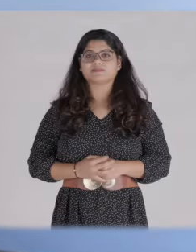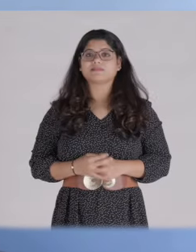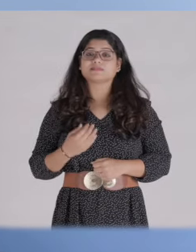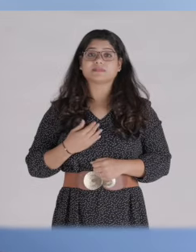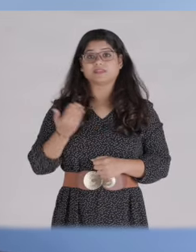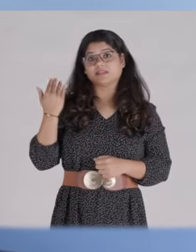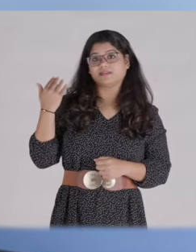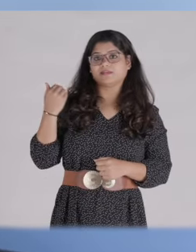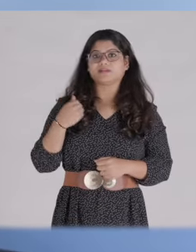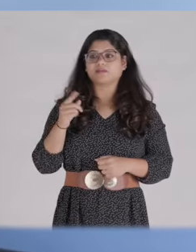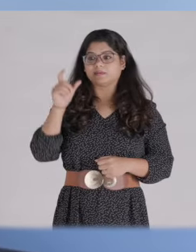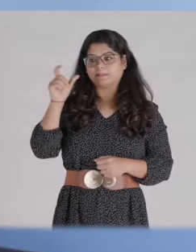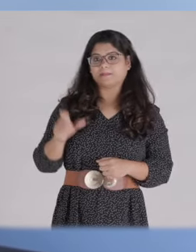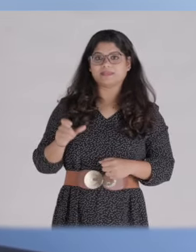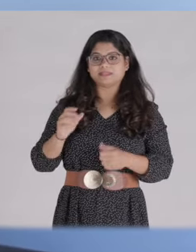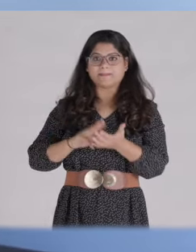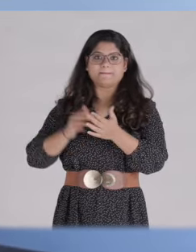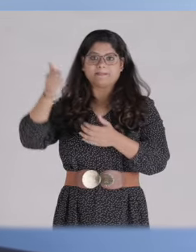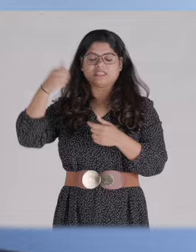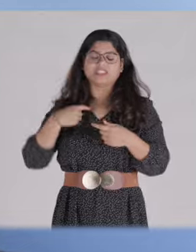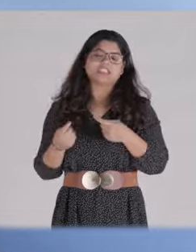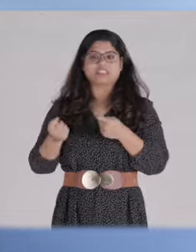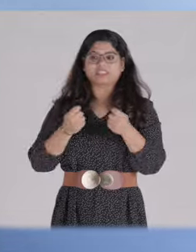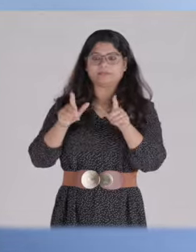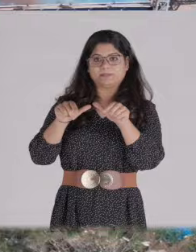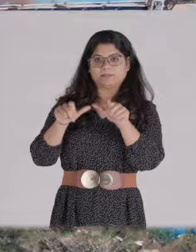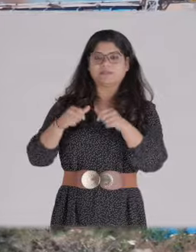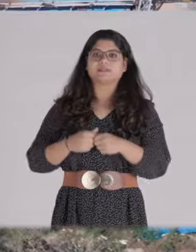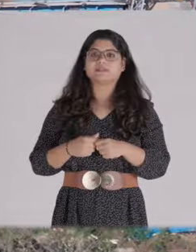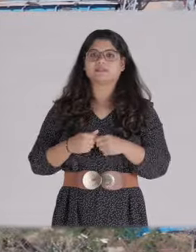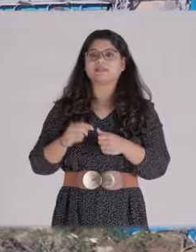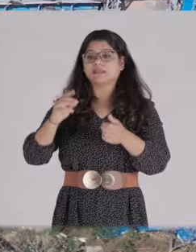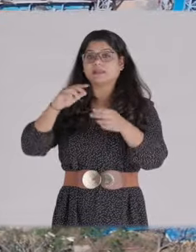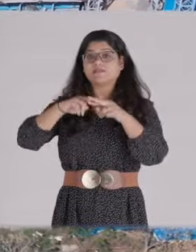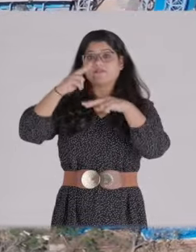[Avinash Mishra speaks] I had a meeting with the line managers, along with the plant head